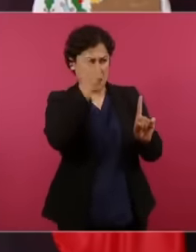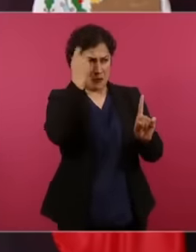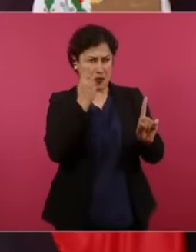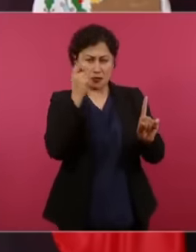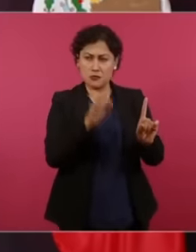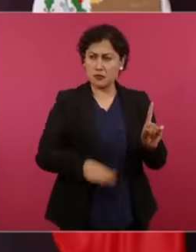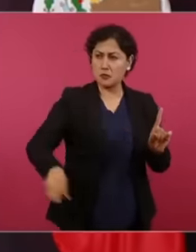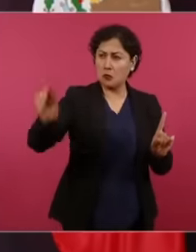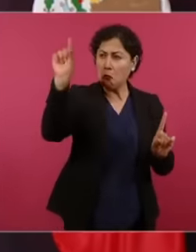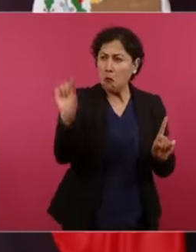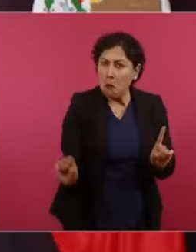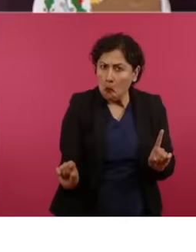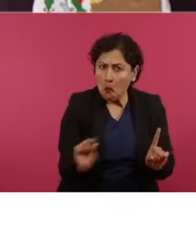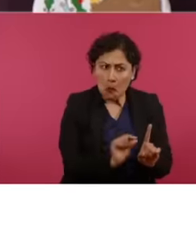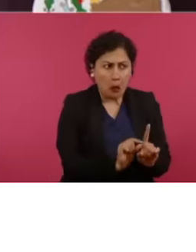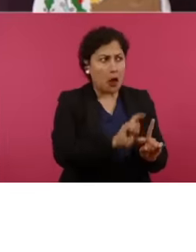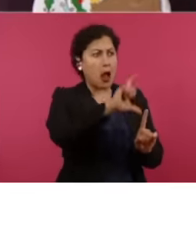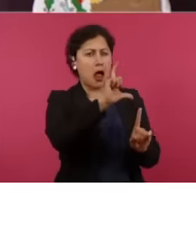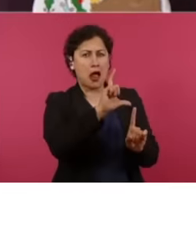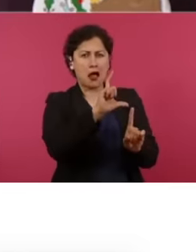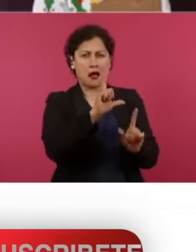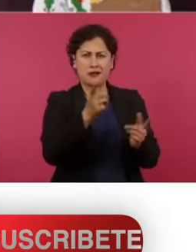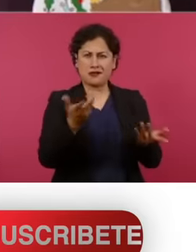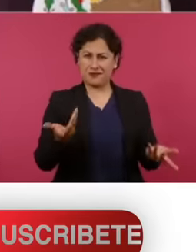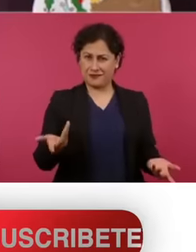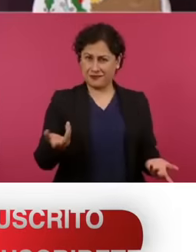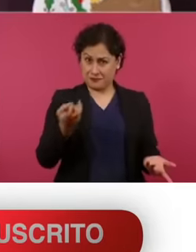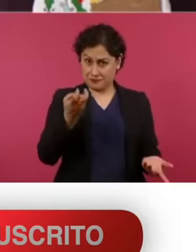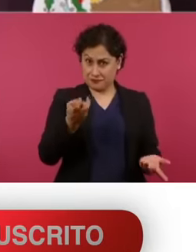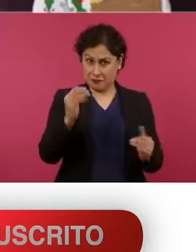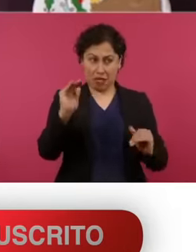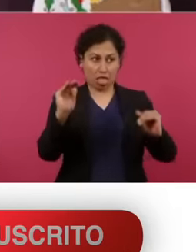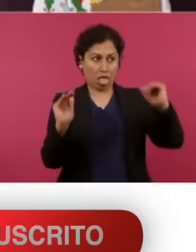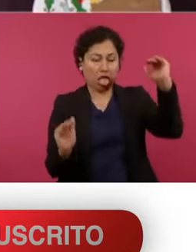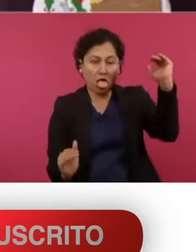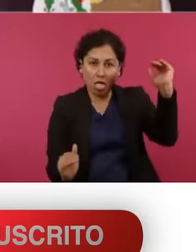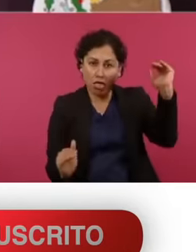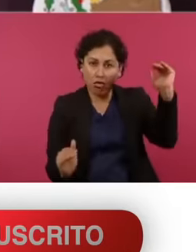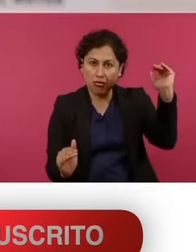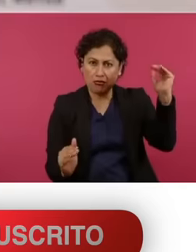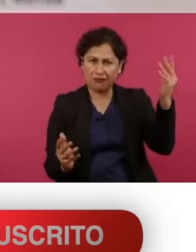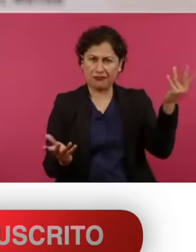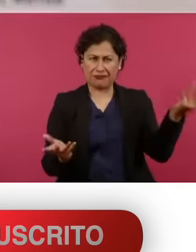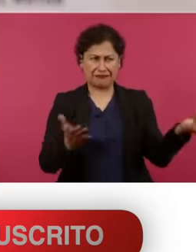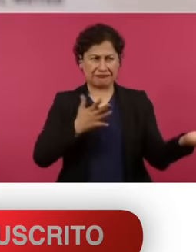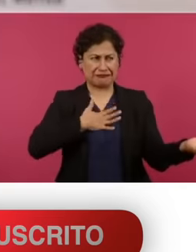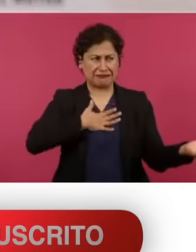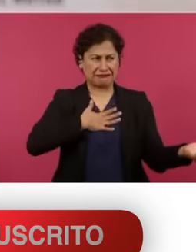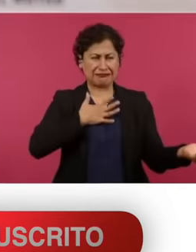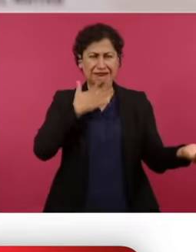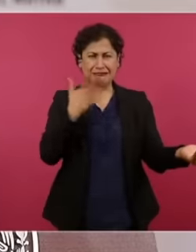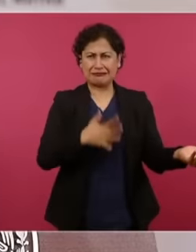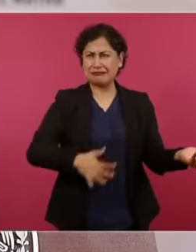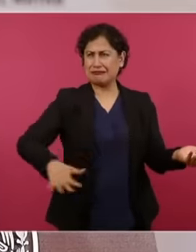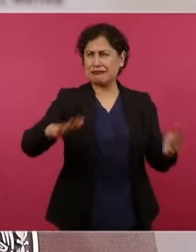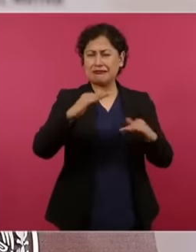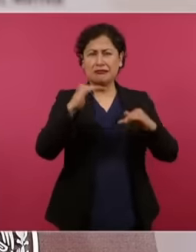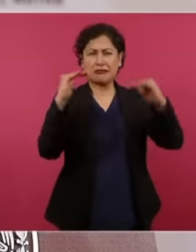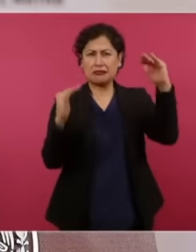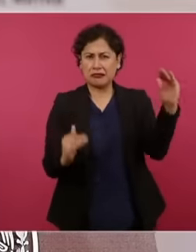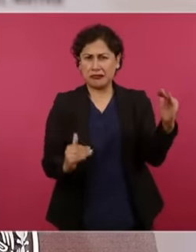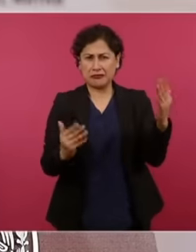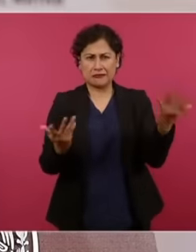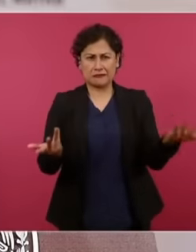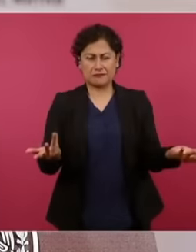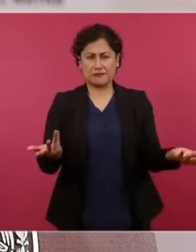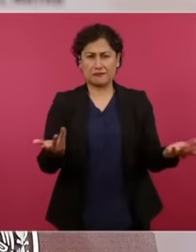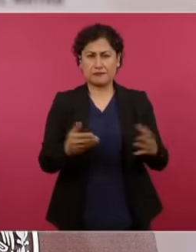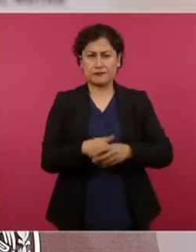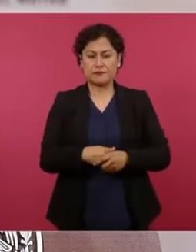Well what happens